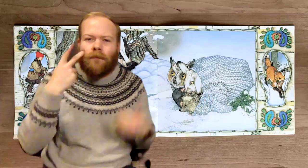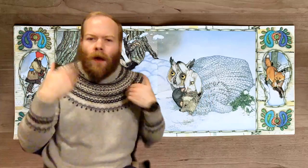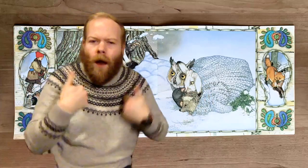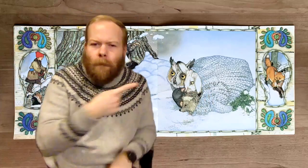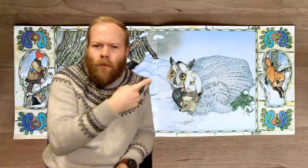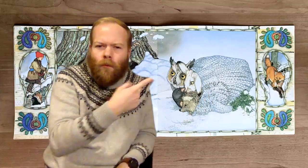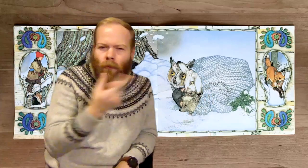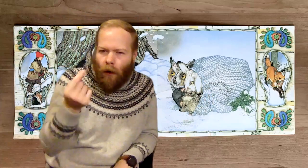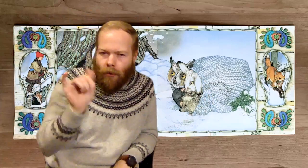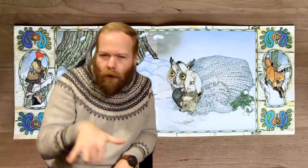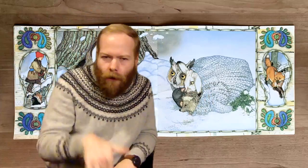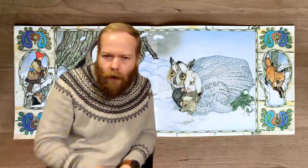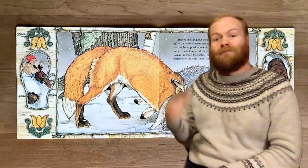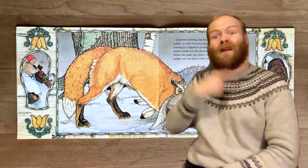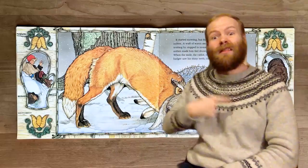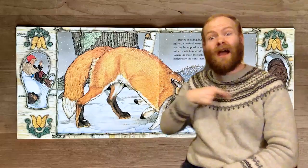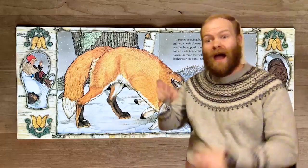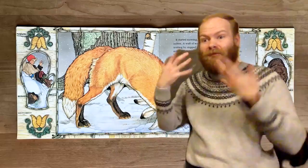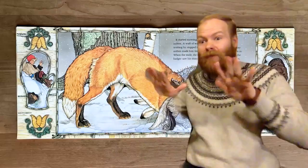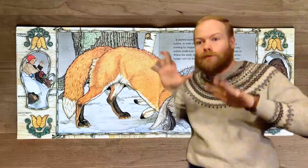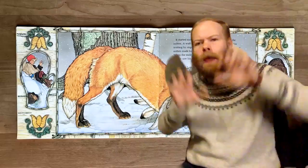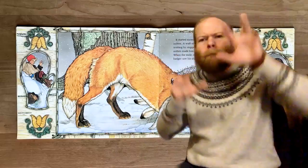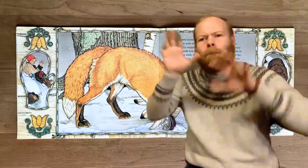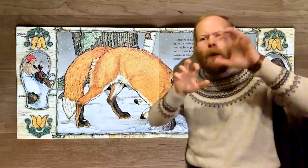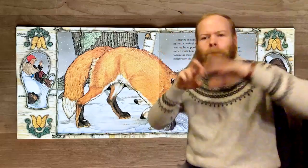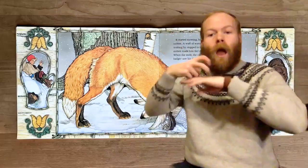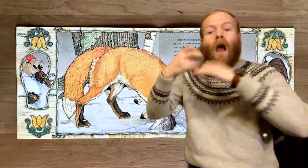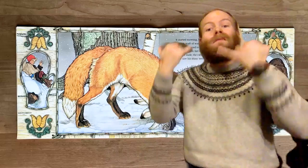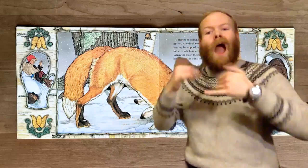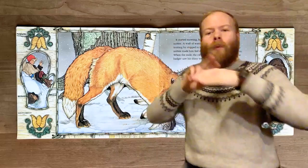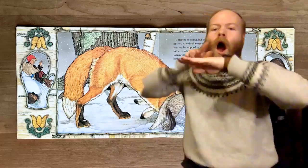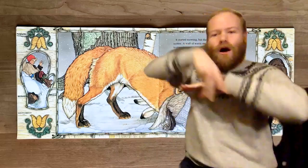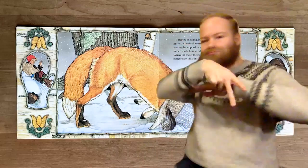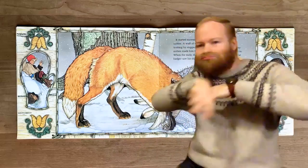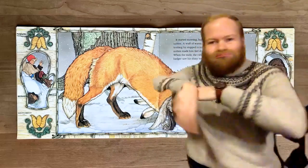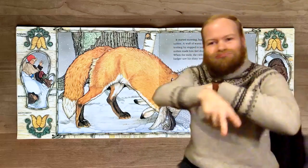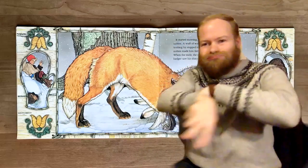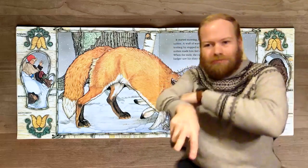What is that animal? After climbing the pile of rocks and wood, Nicki slides down on the snow.